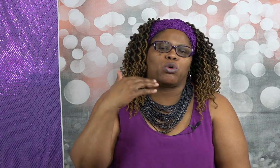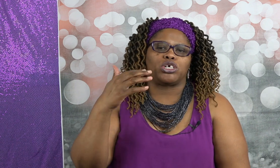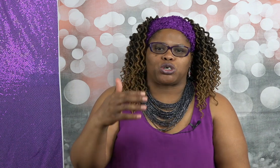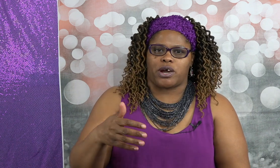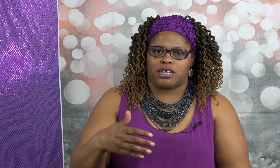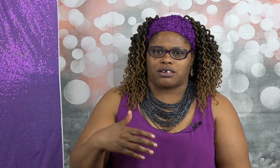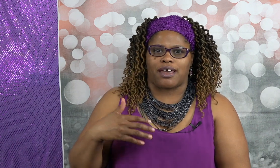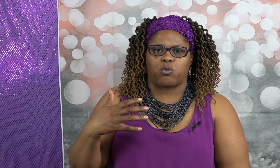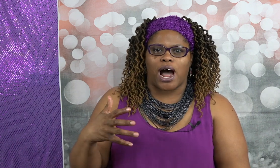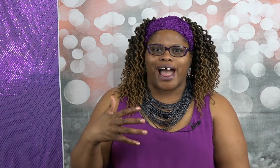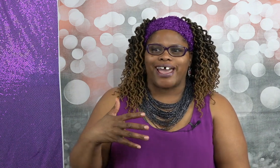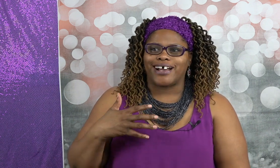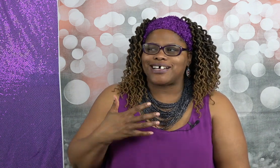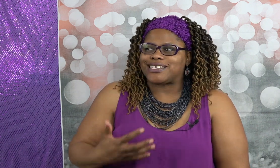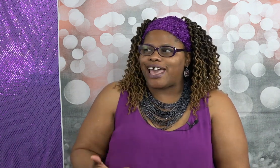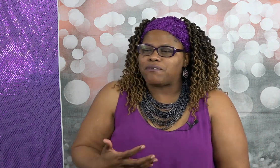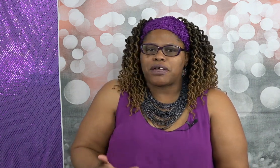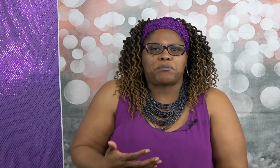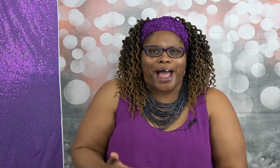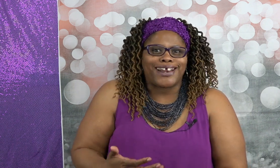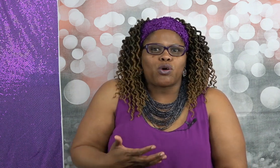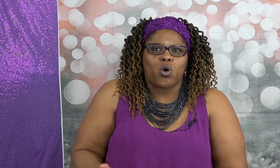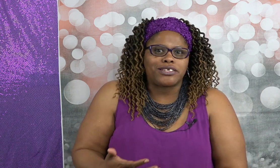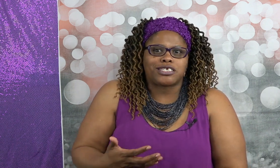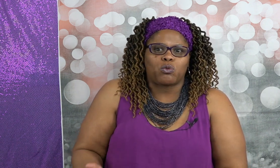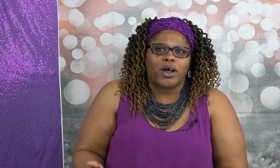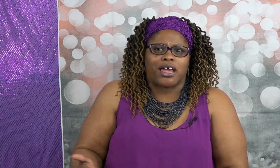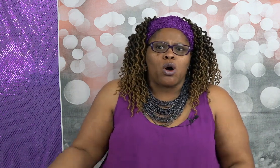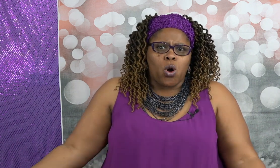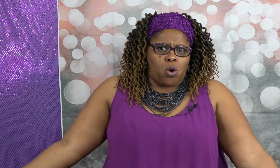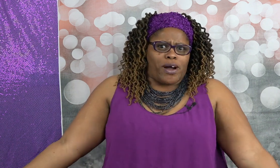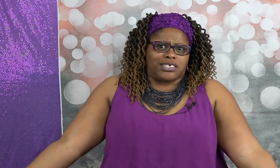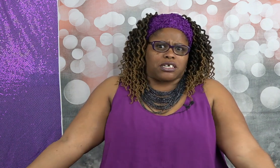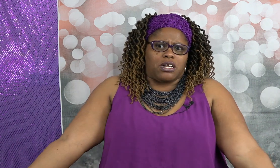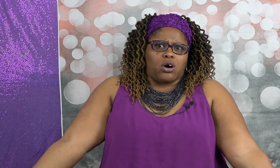more joy in your life why because everybody wants to win who wants to lose